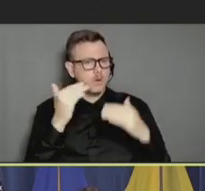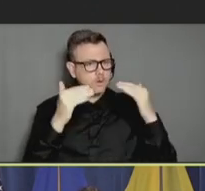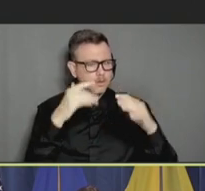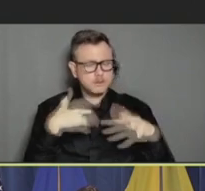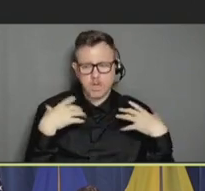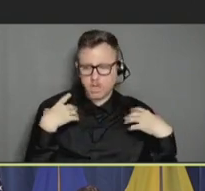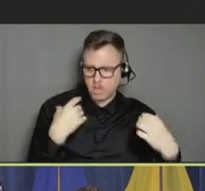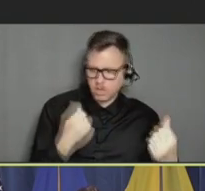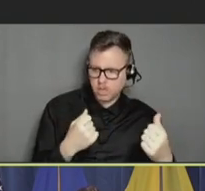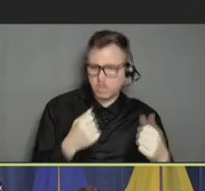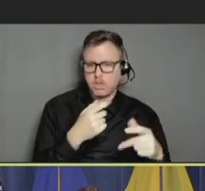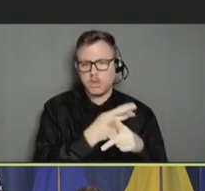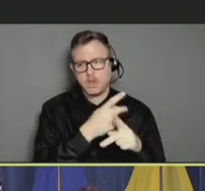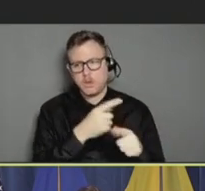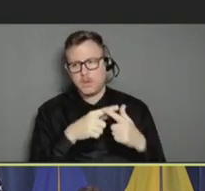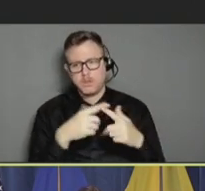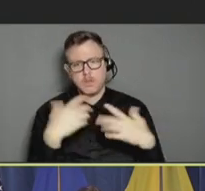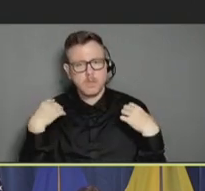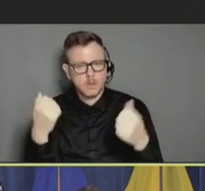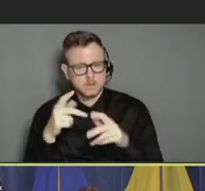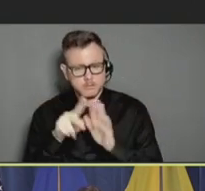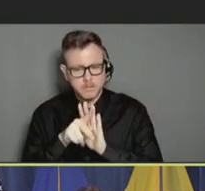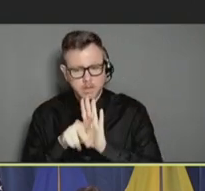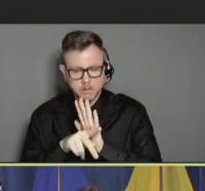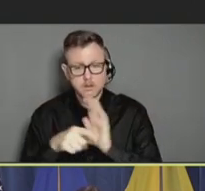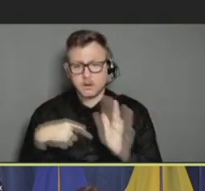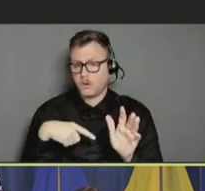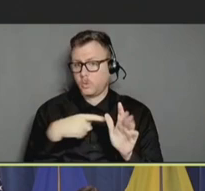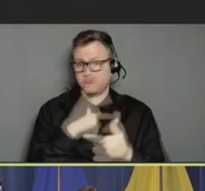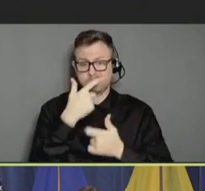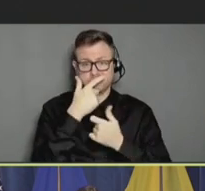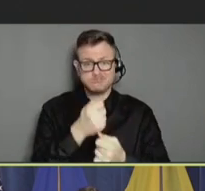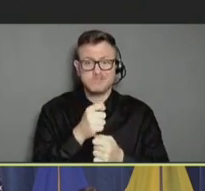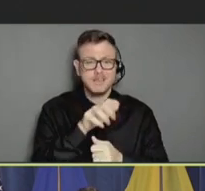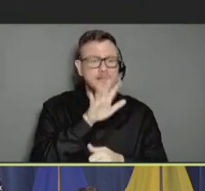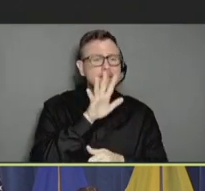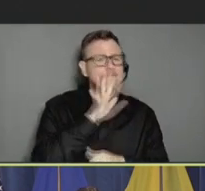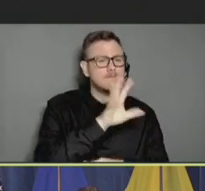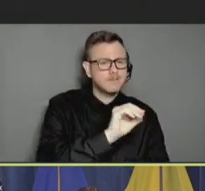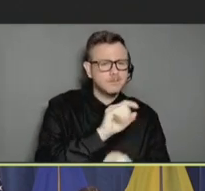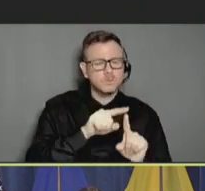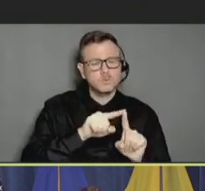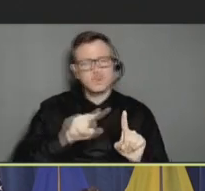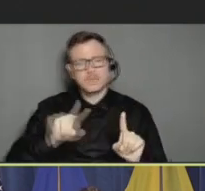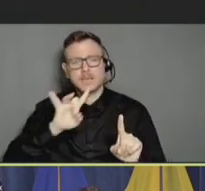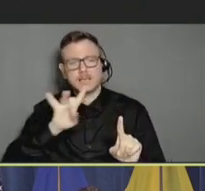it's health policy, and we are interested in 50- to 80-year-olds. So, not just aging,